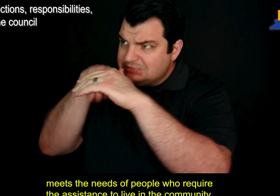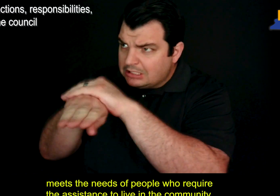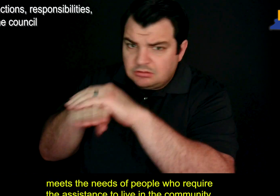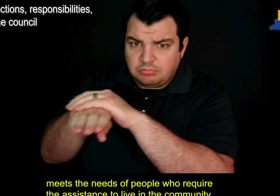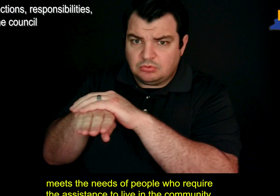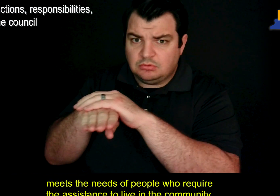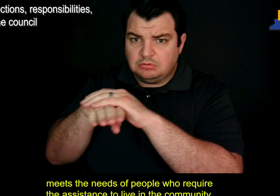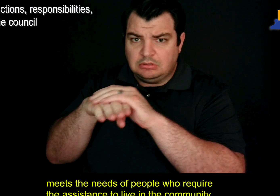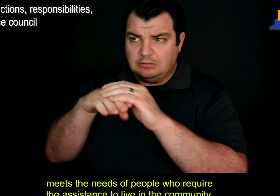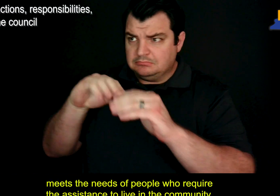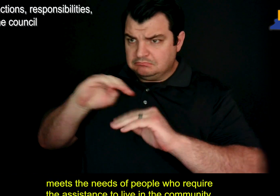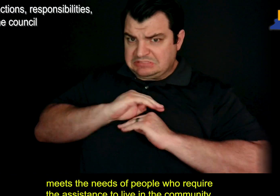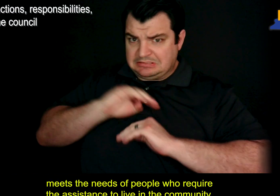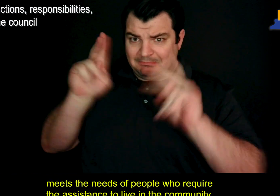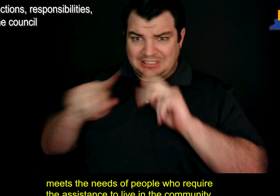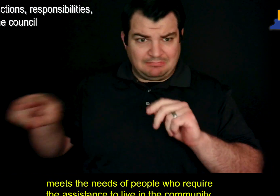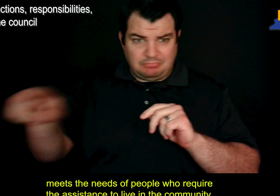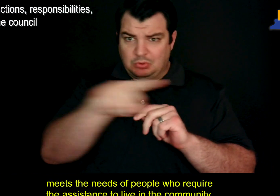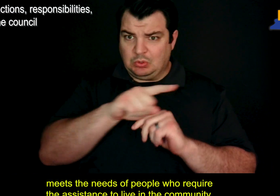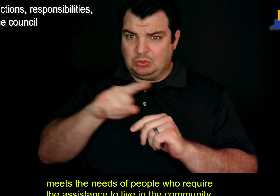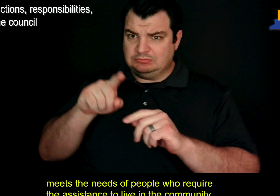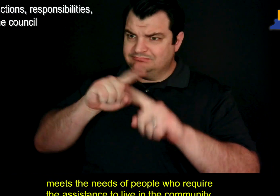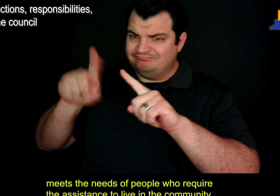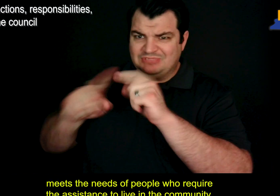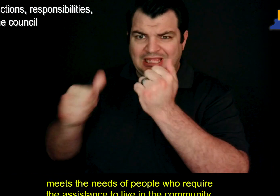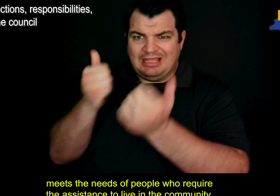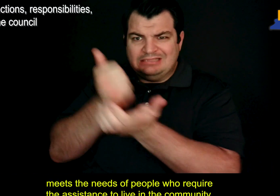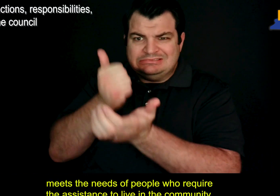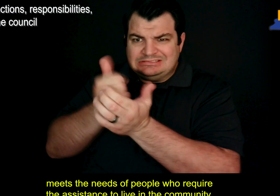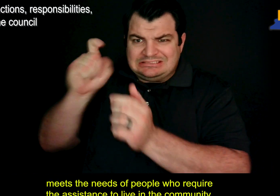meets the needs of people who require the assistance to live in the community,